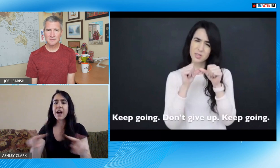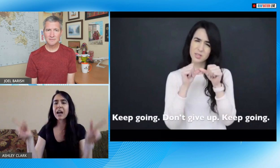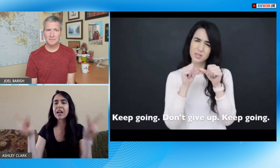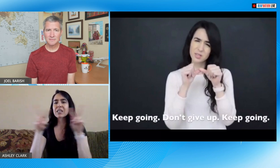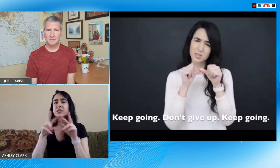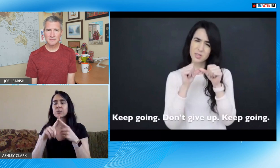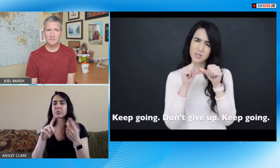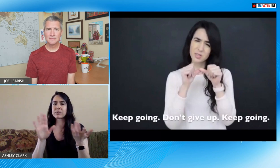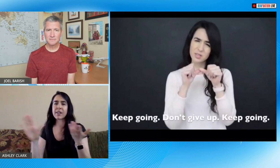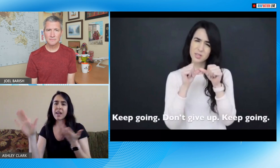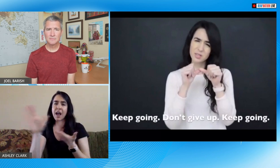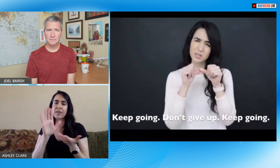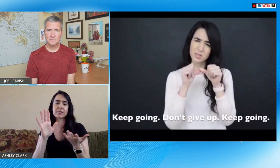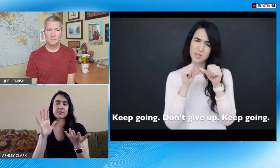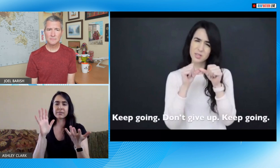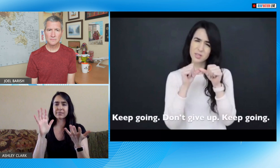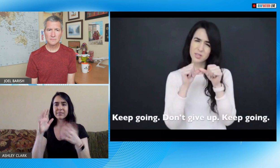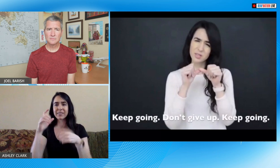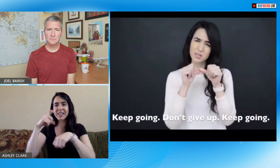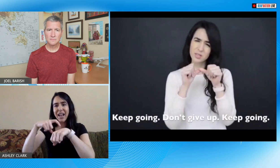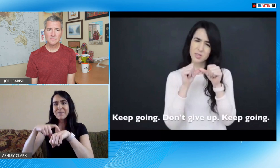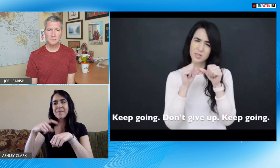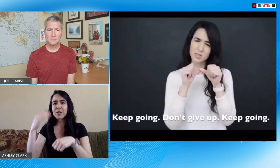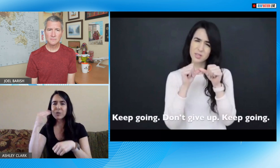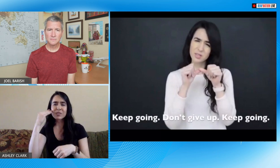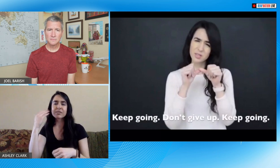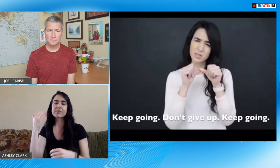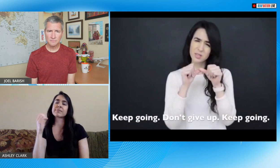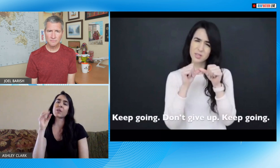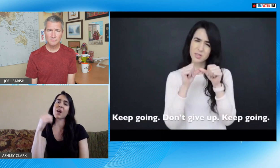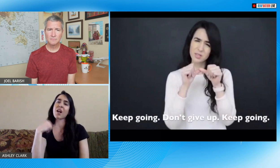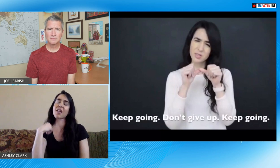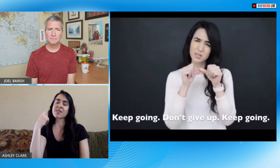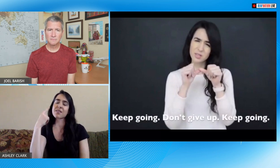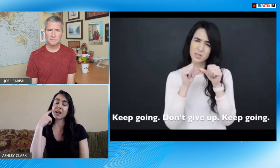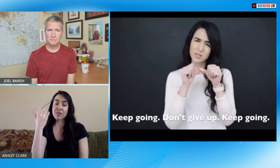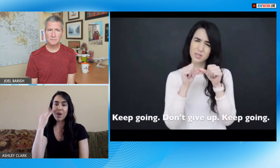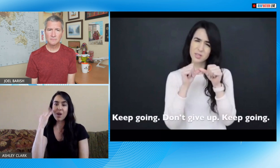so I'm looking for ways to add more value to the time they spend on my